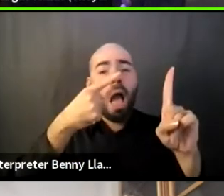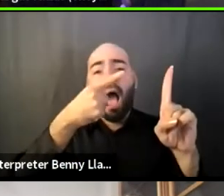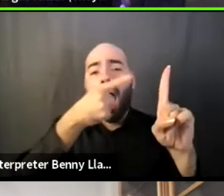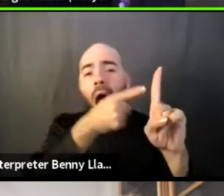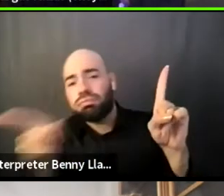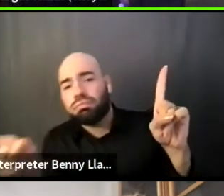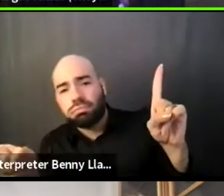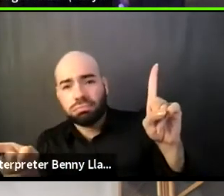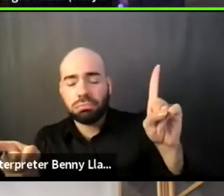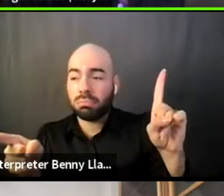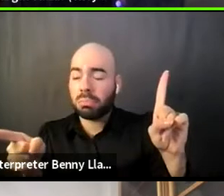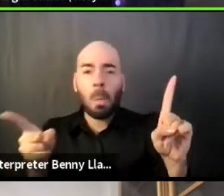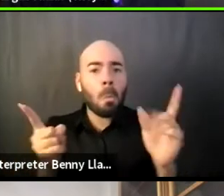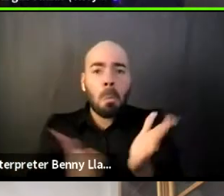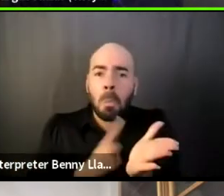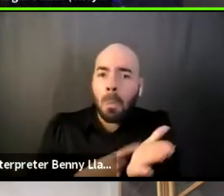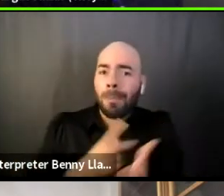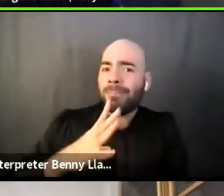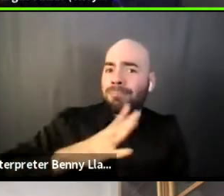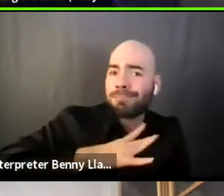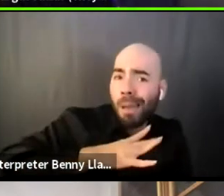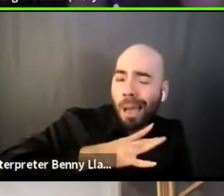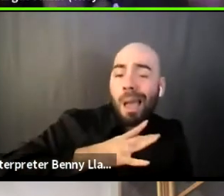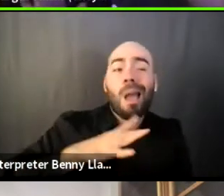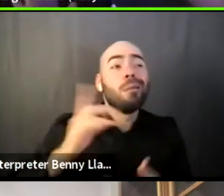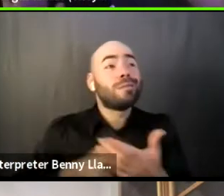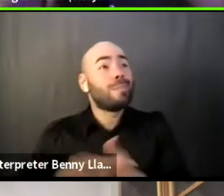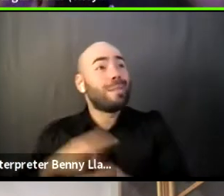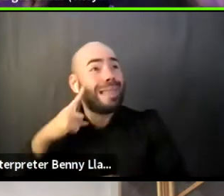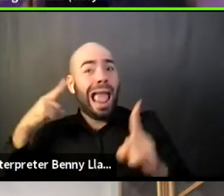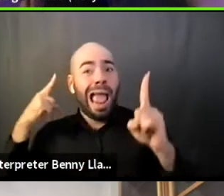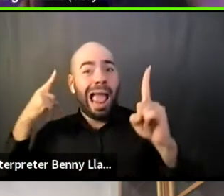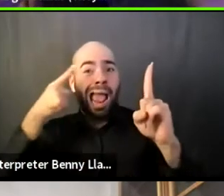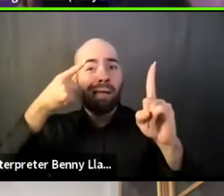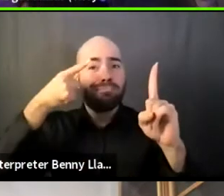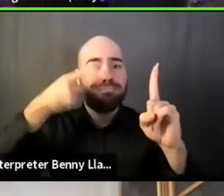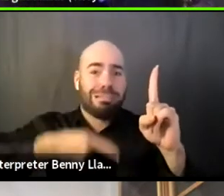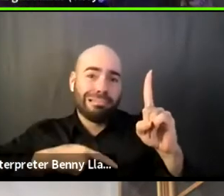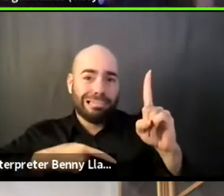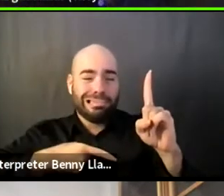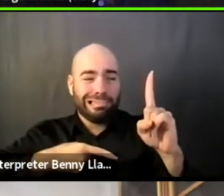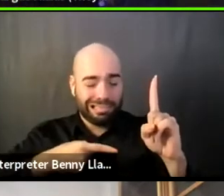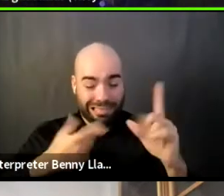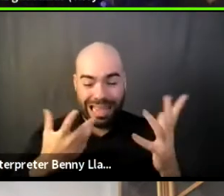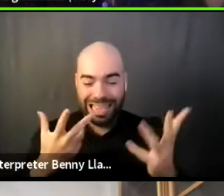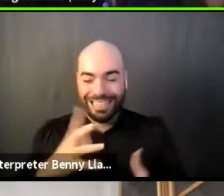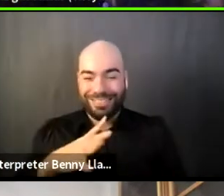And other times it's like, it's okay, we're in different spaces I guess.